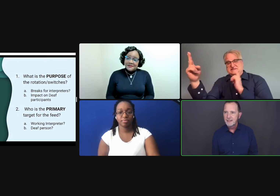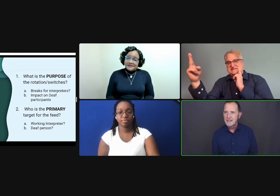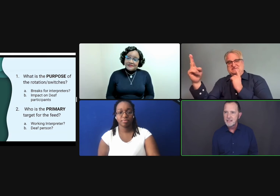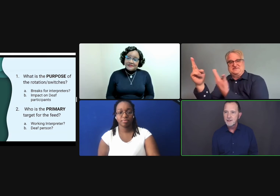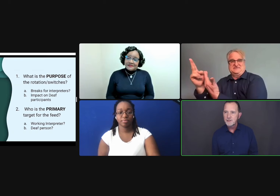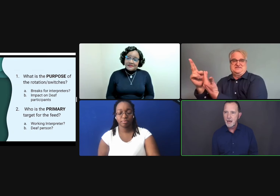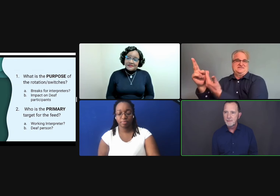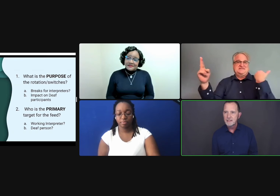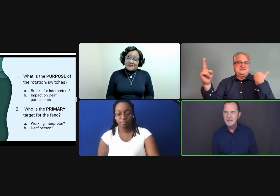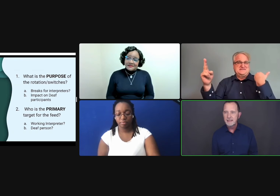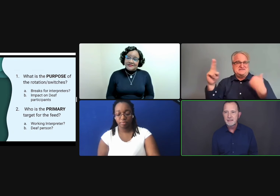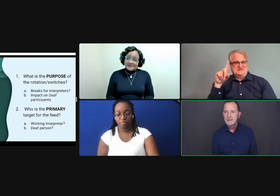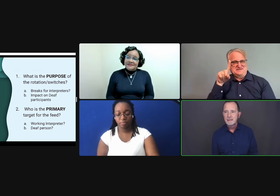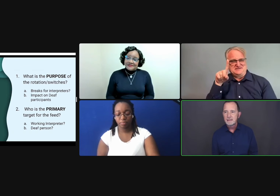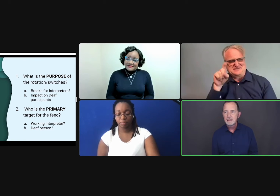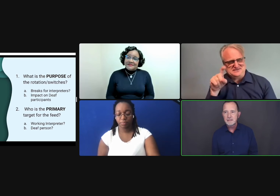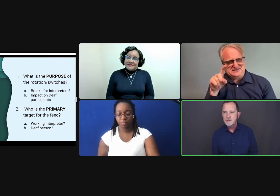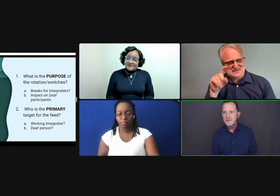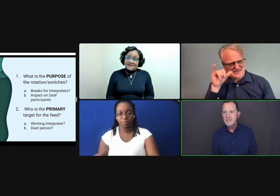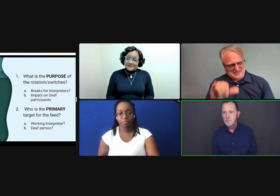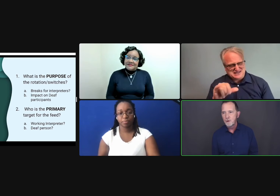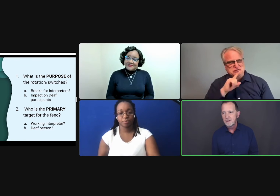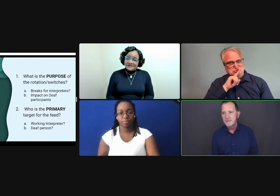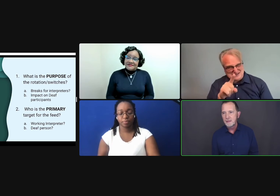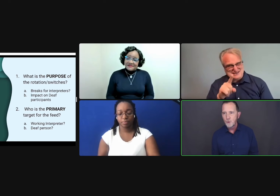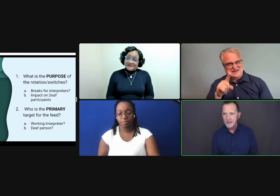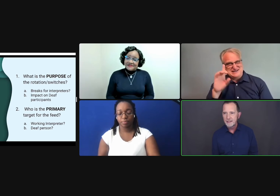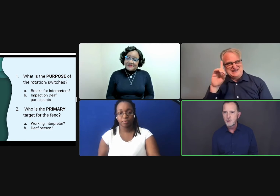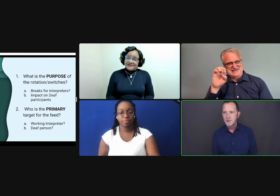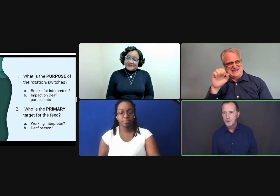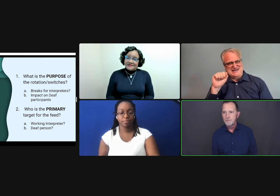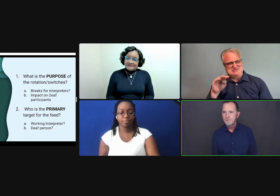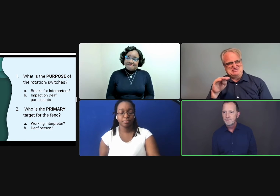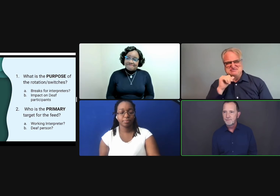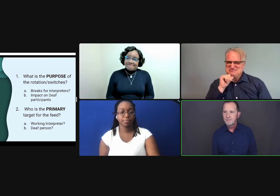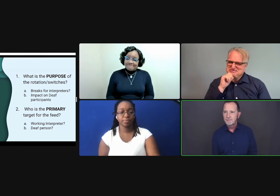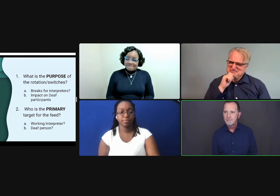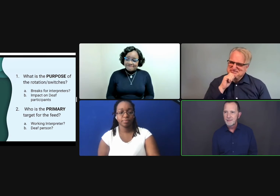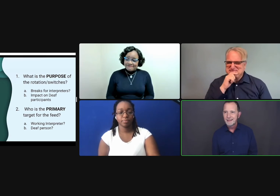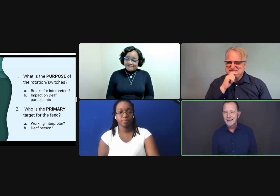They see their job as being exclusively in support of the working interpreter.